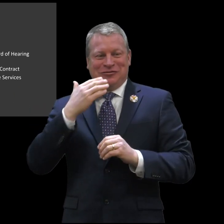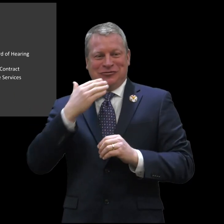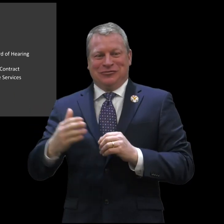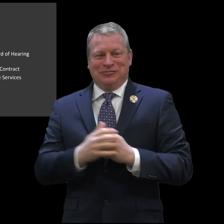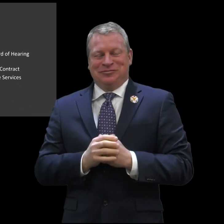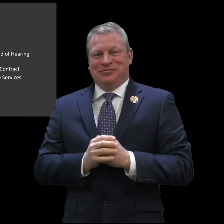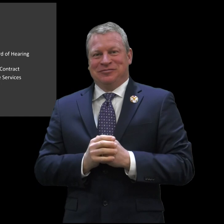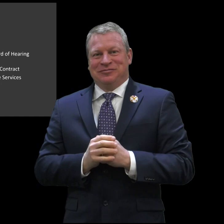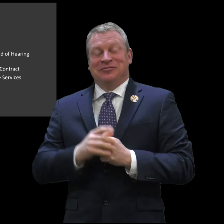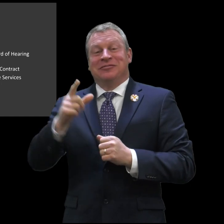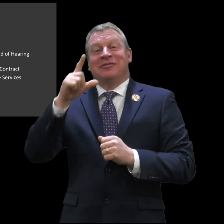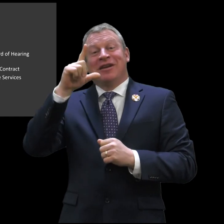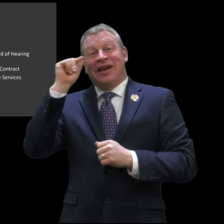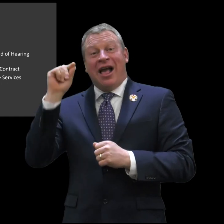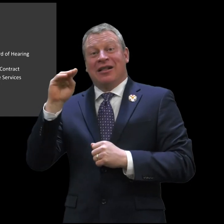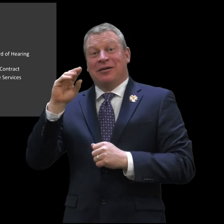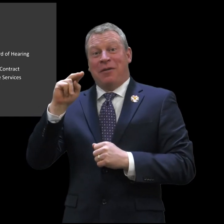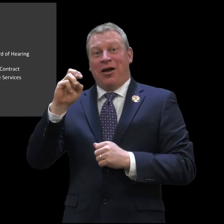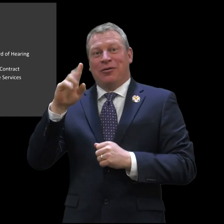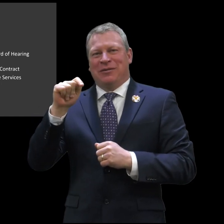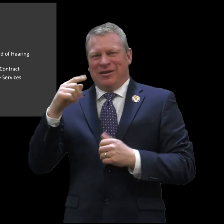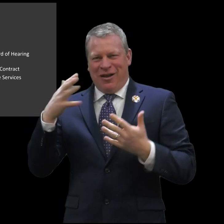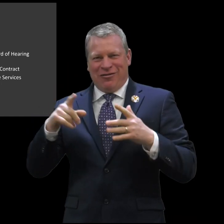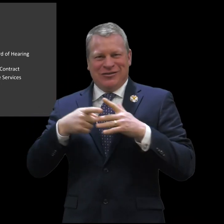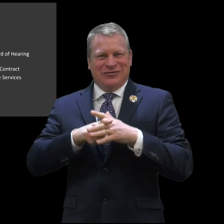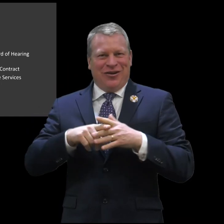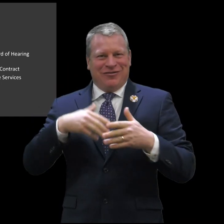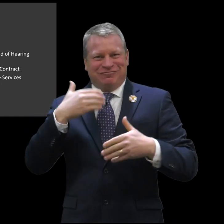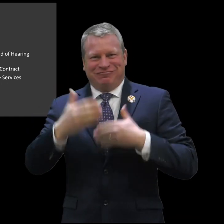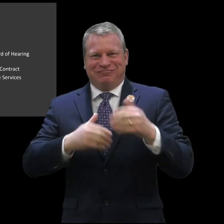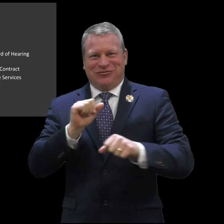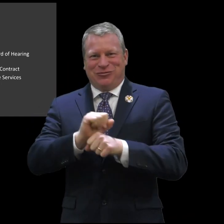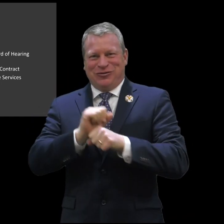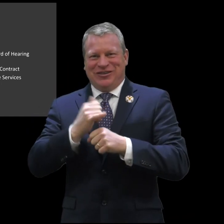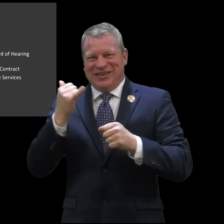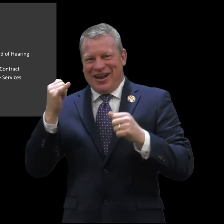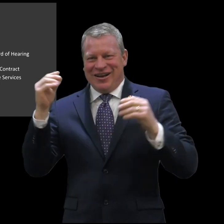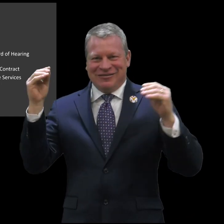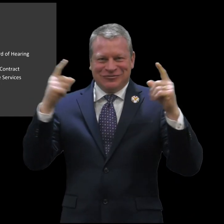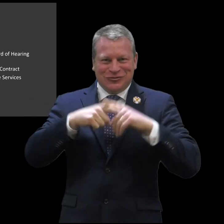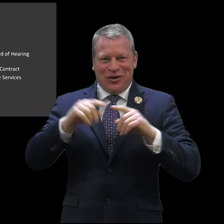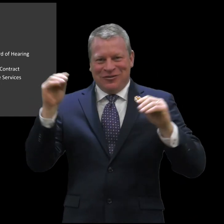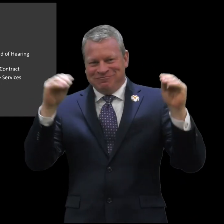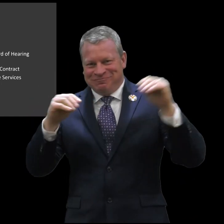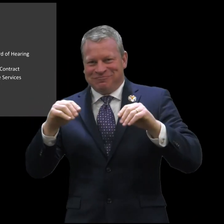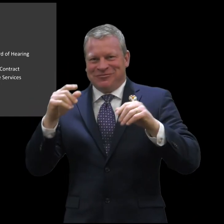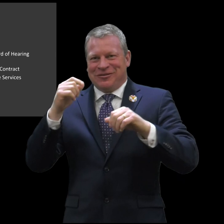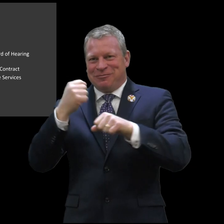last year's numbers so that's good. Work on the Gallaudet Monument has begun and